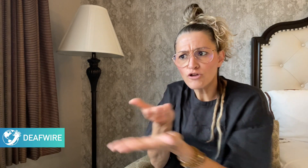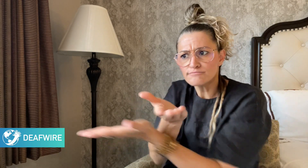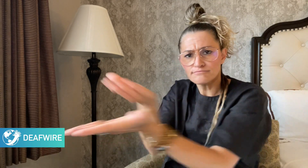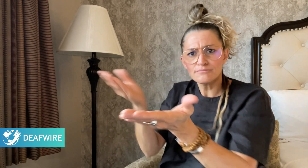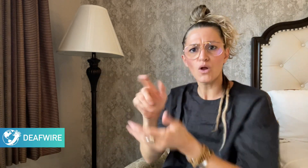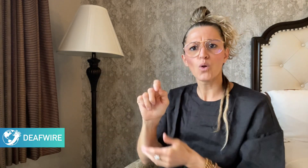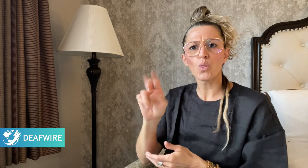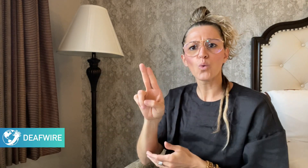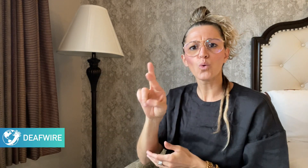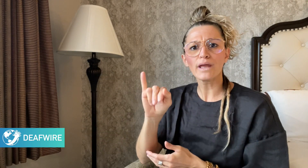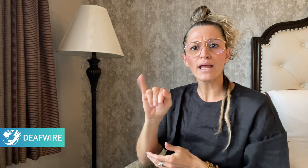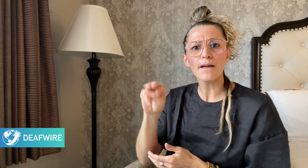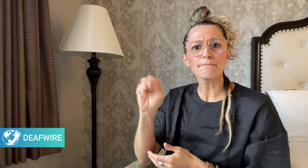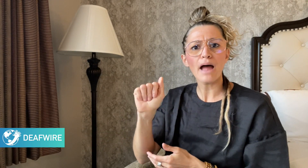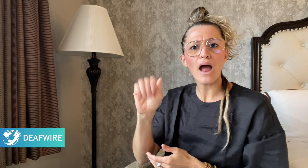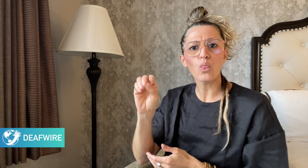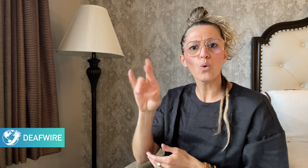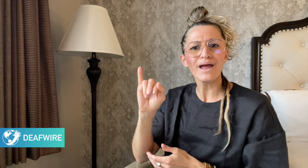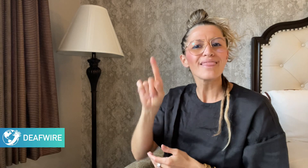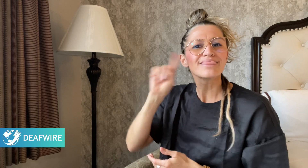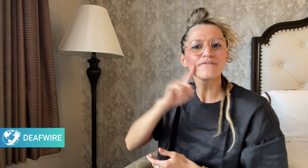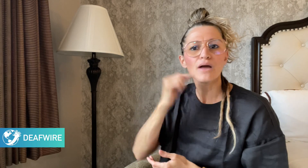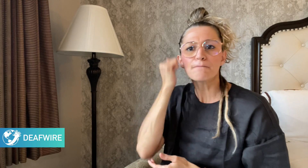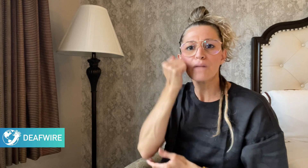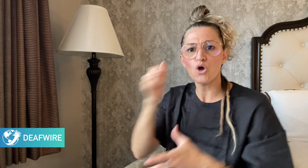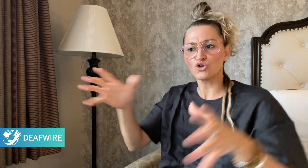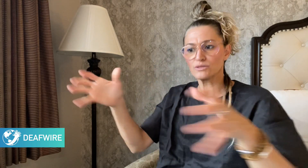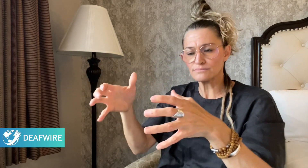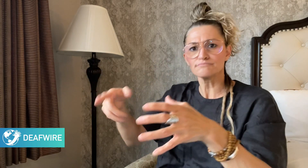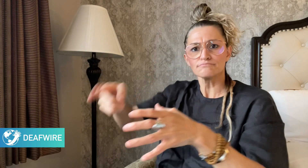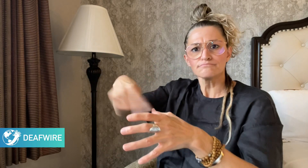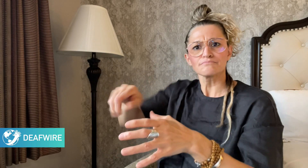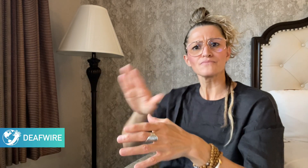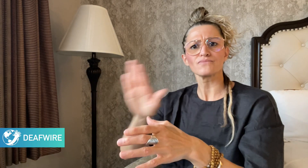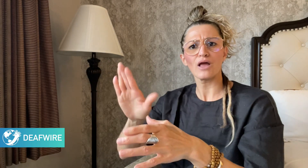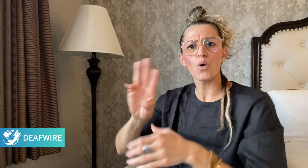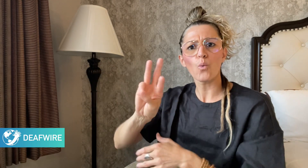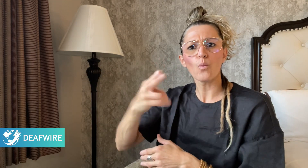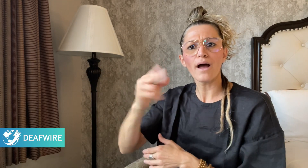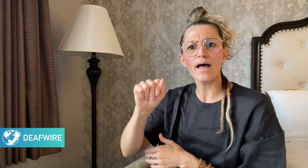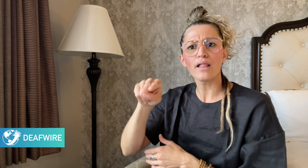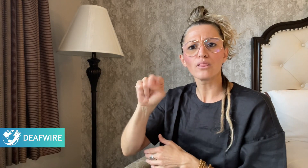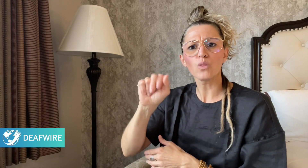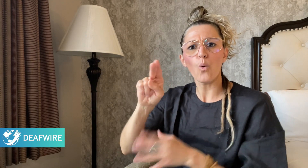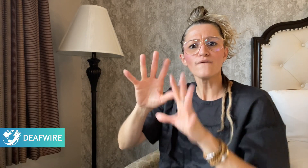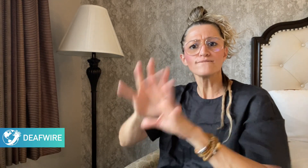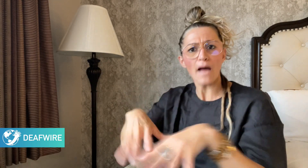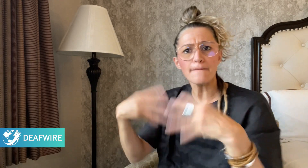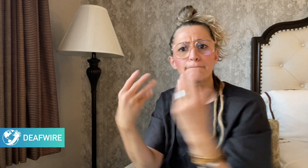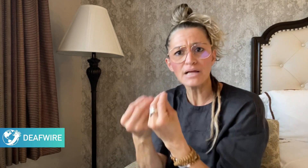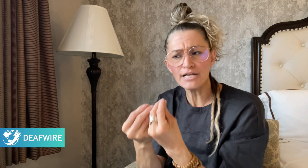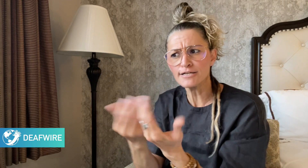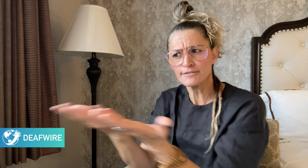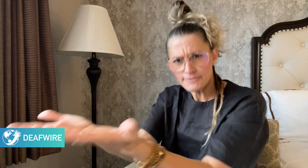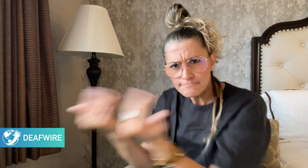input from Turi Māori (Deaf Maori) and their whanau